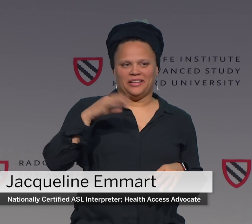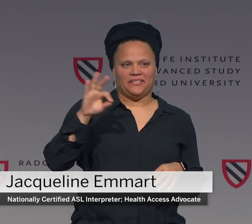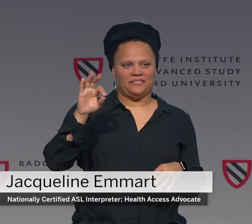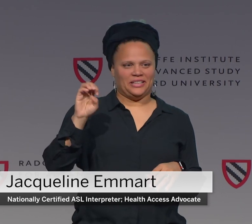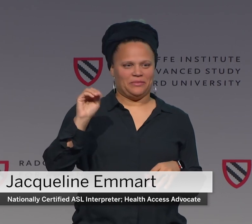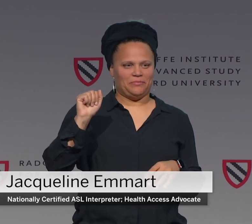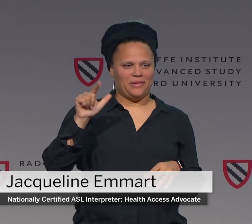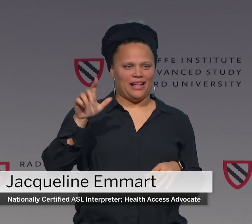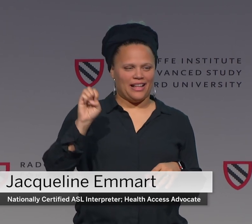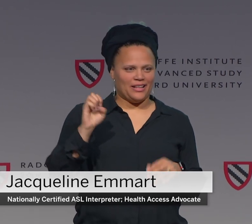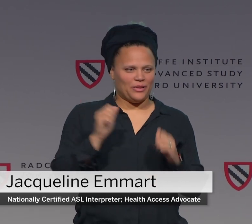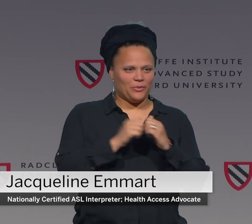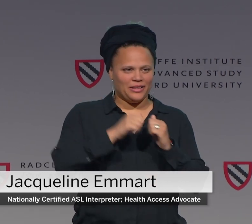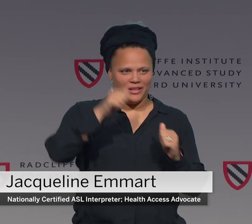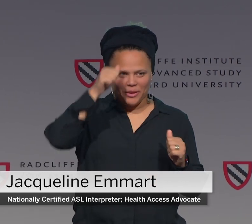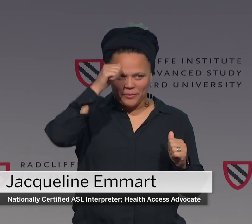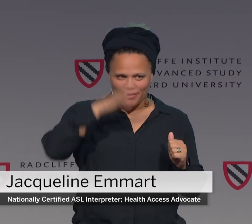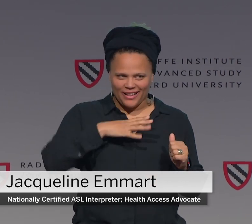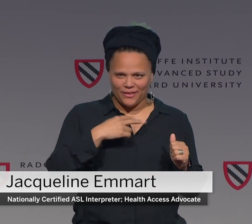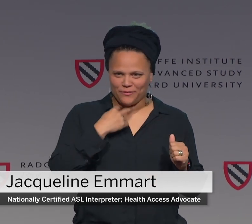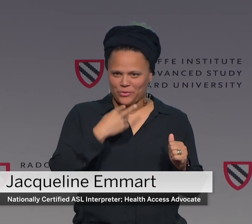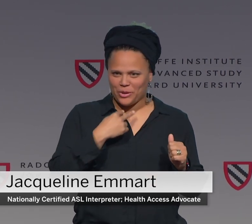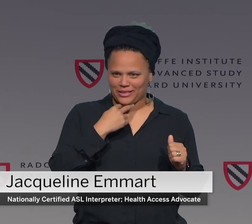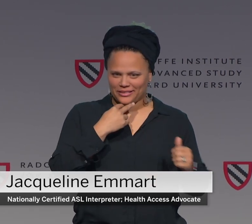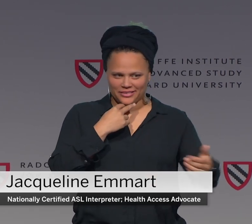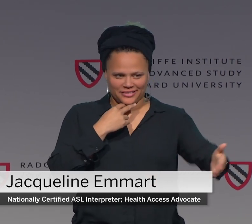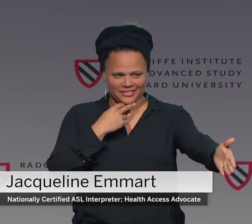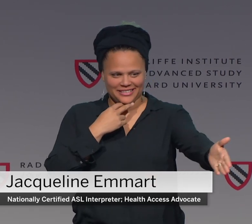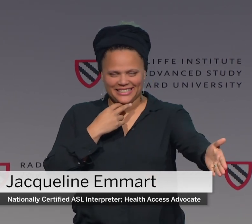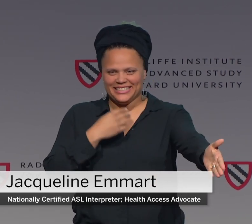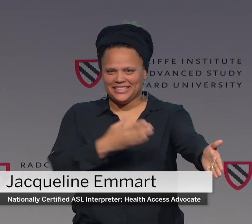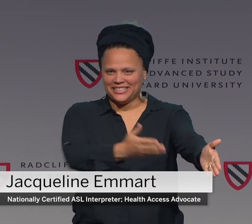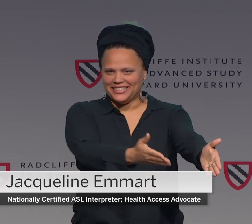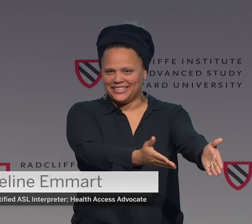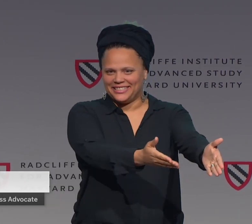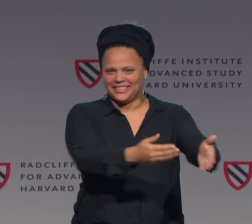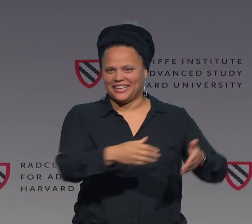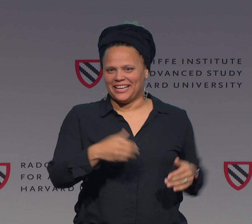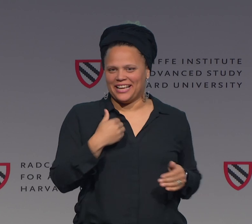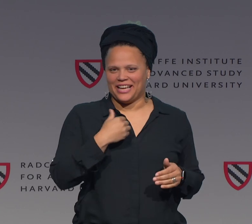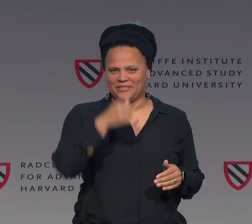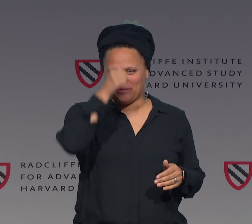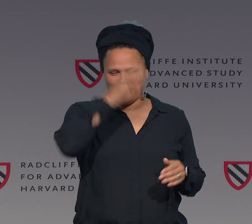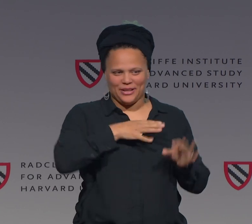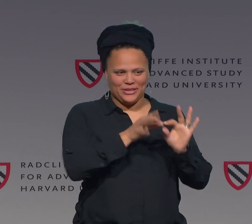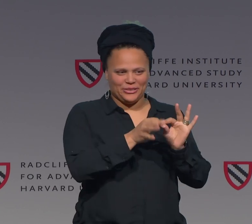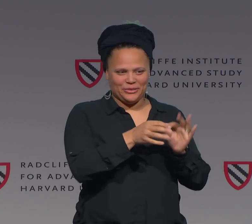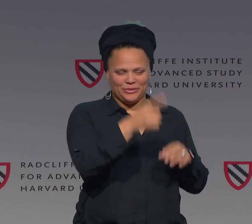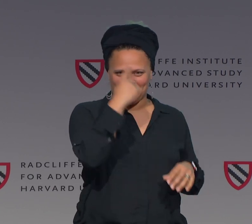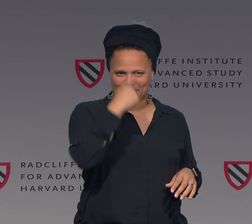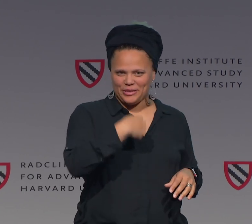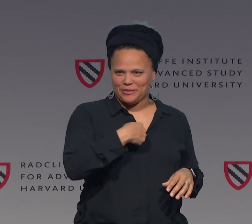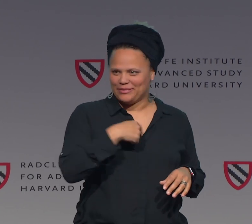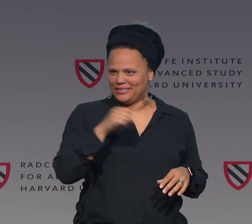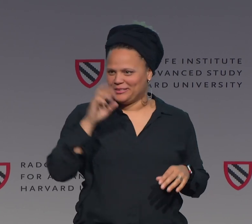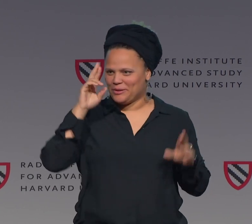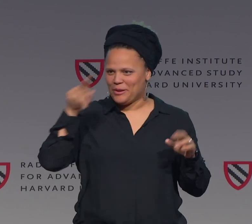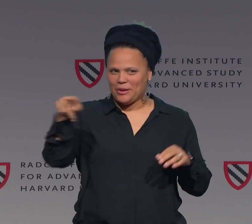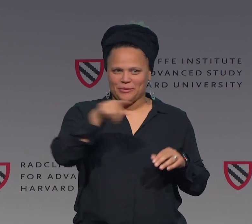Well you guys can see I am a female with a male voice. Right here we have a male interpreter,